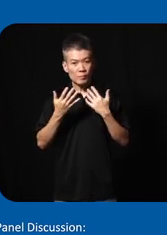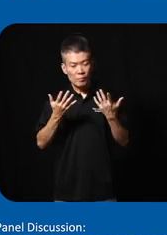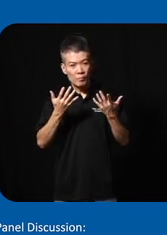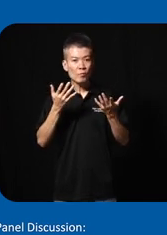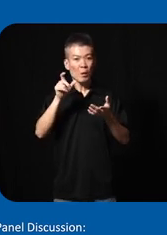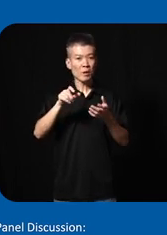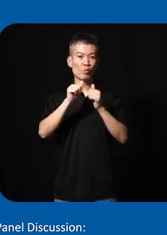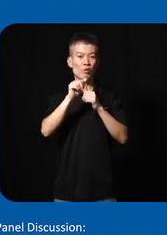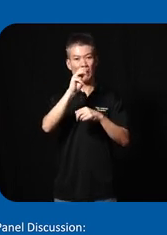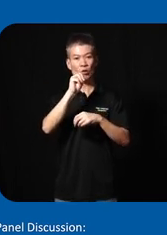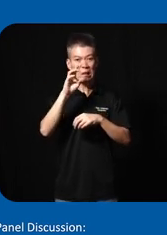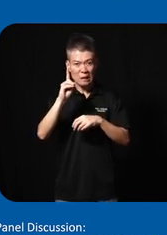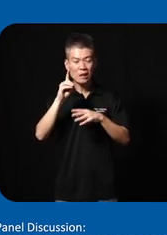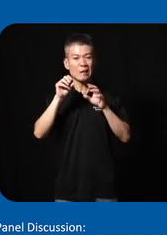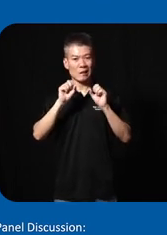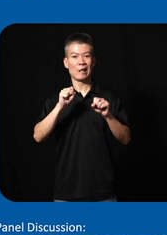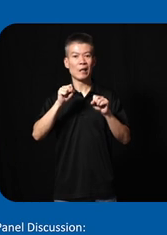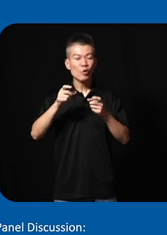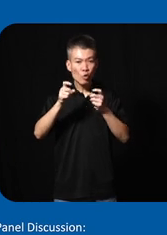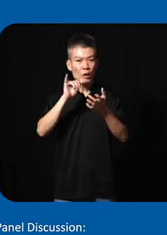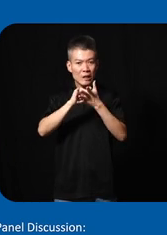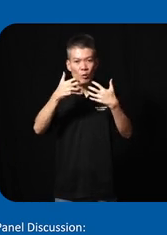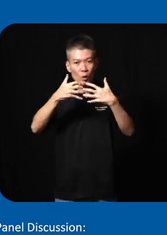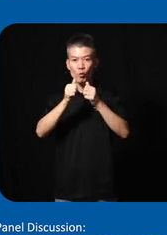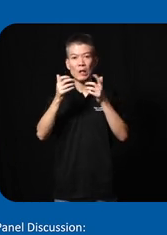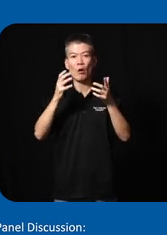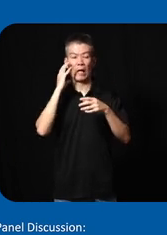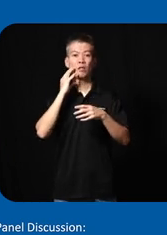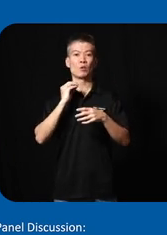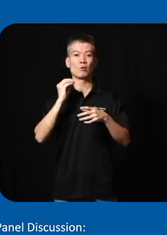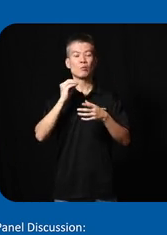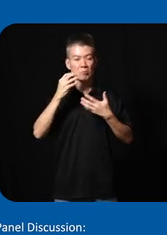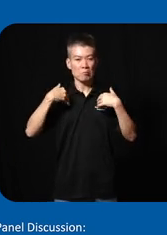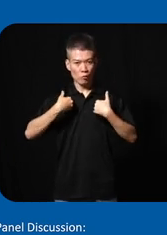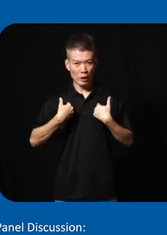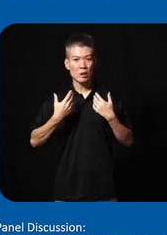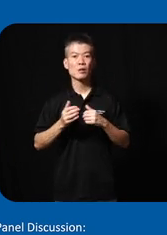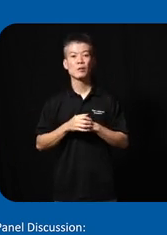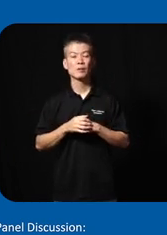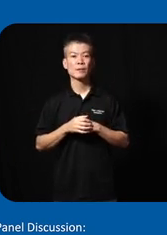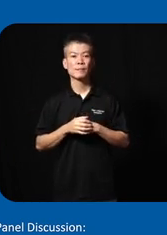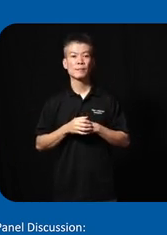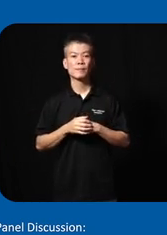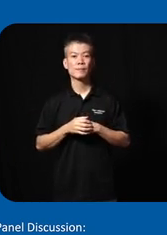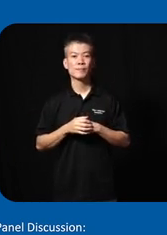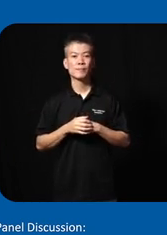person with muscular distrophy be able to control this machine without experiencing fatigue and so